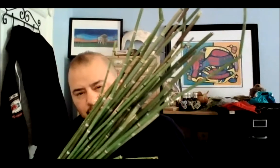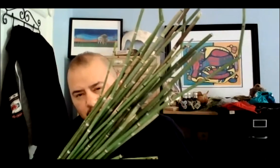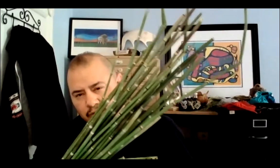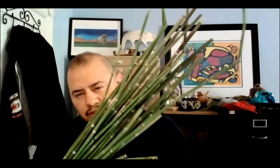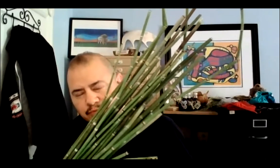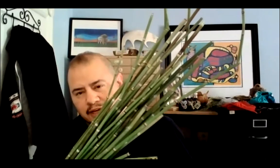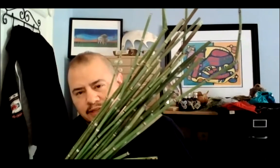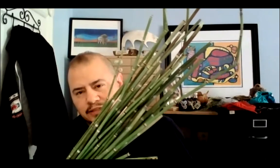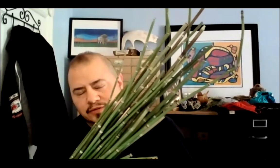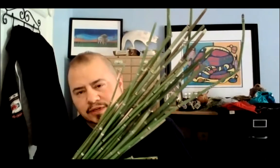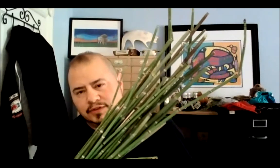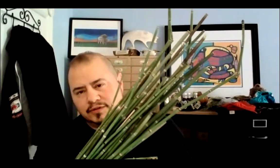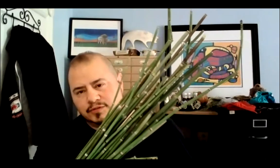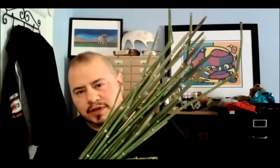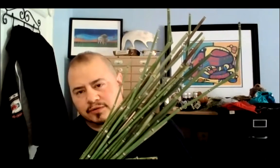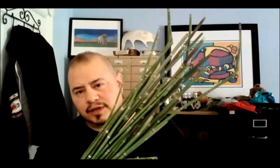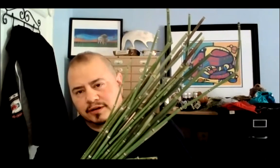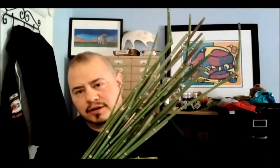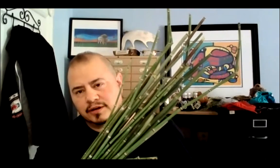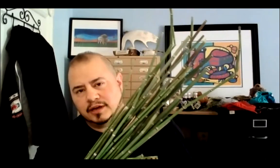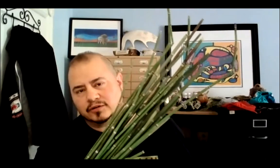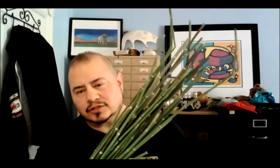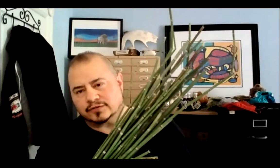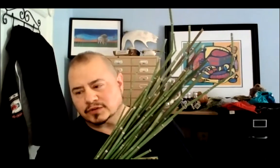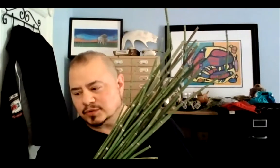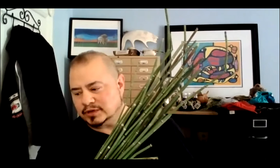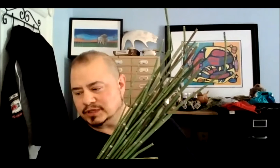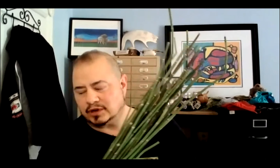of our oldest plants that were given to us by Creator, of course the first one that